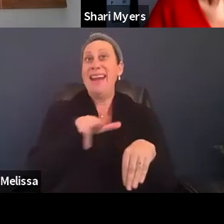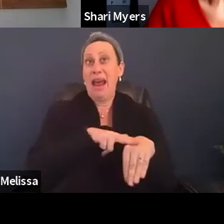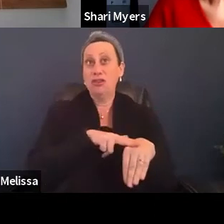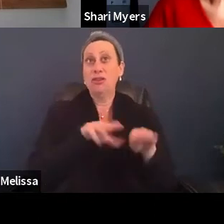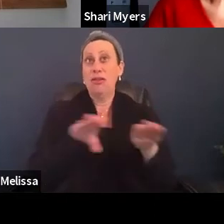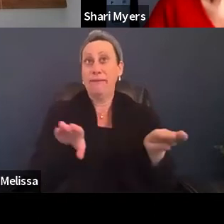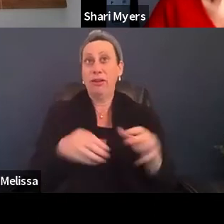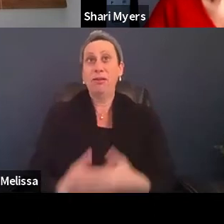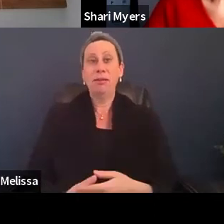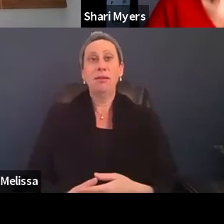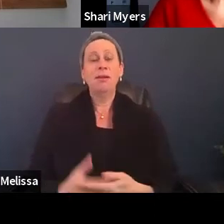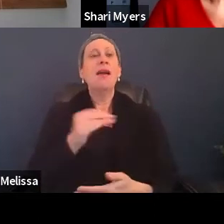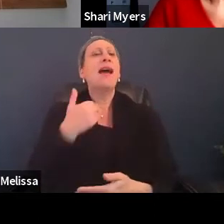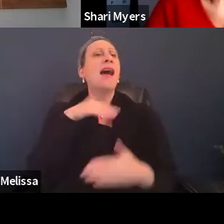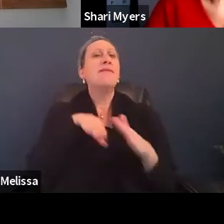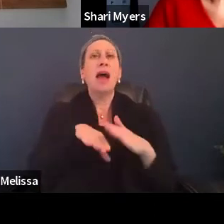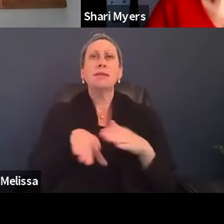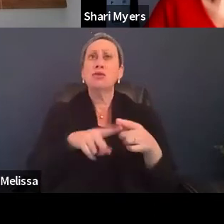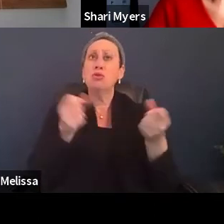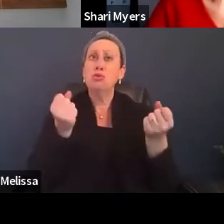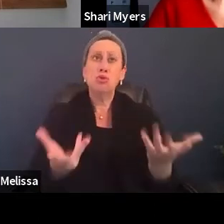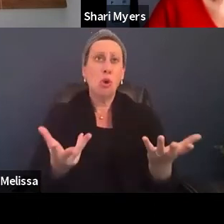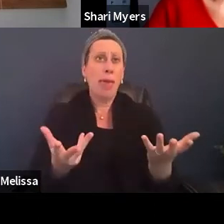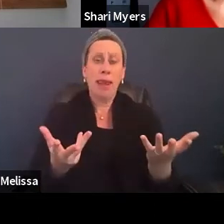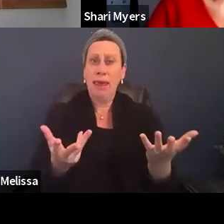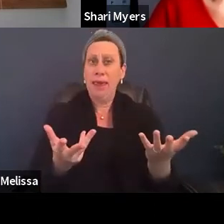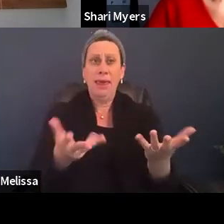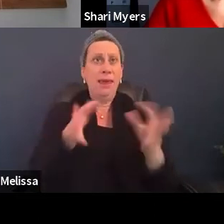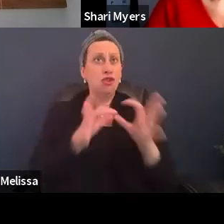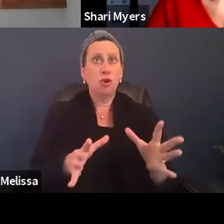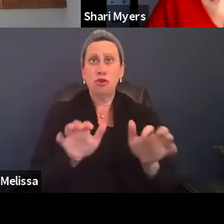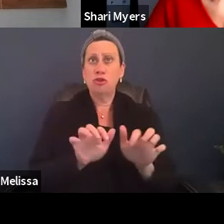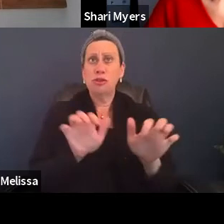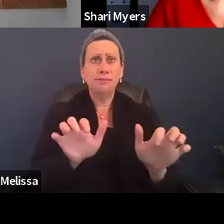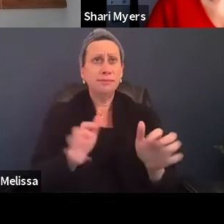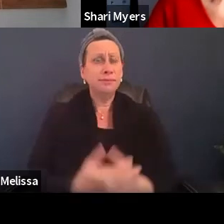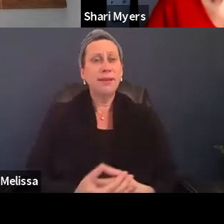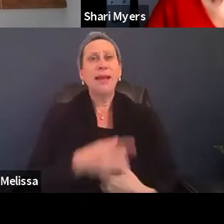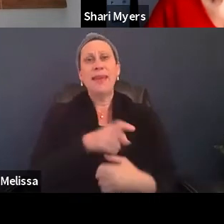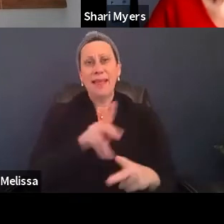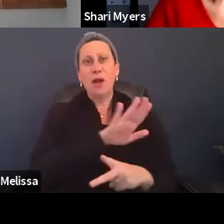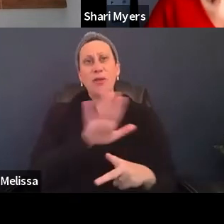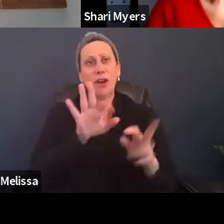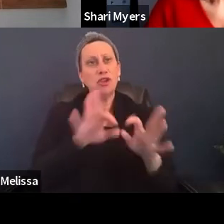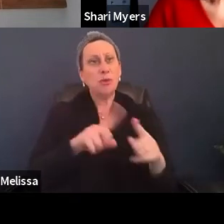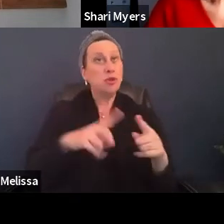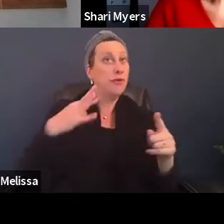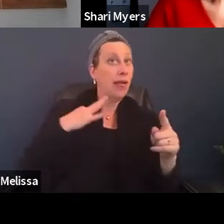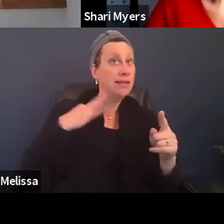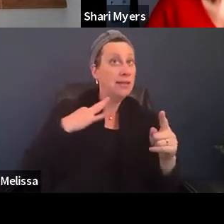and have access to so many interpreters. They allow their interpreters to volunteer with Red Cross.